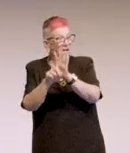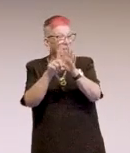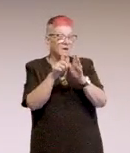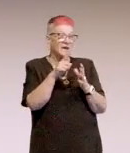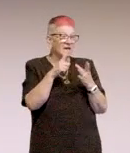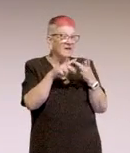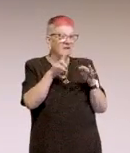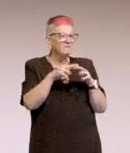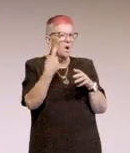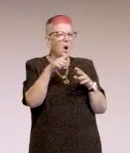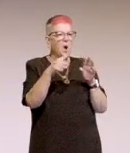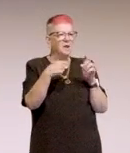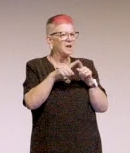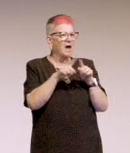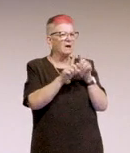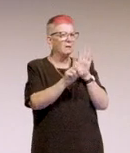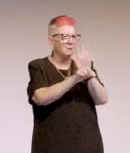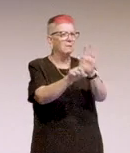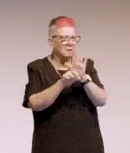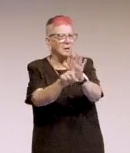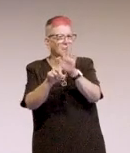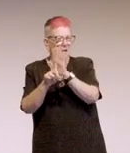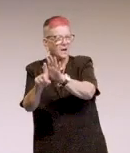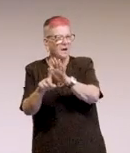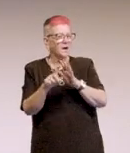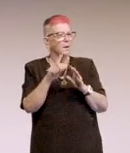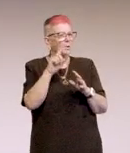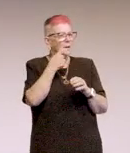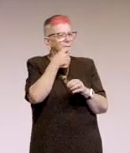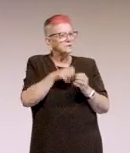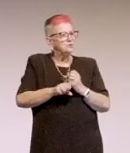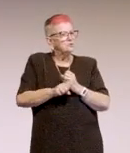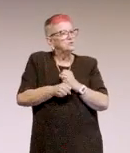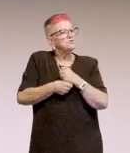if we're just reacting all the time. We like to be a little bit on the front foot and that way